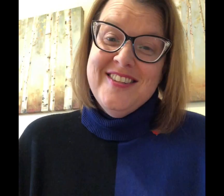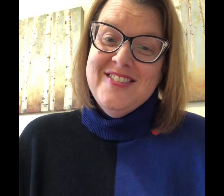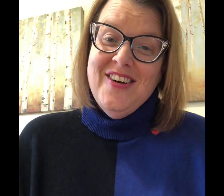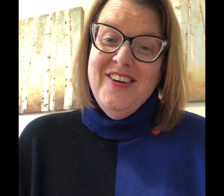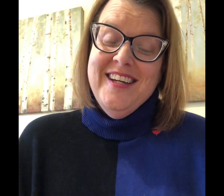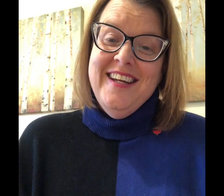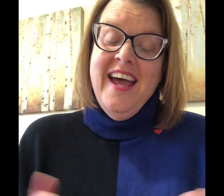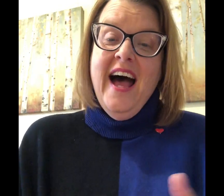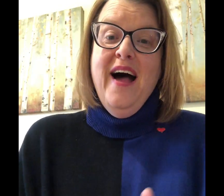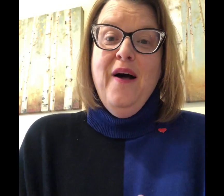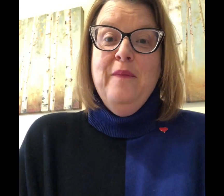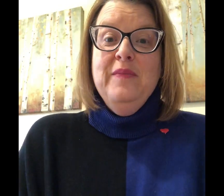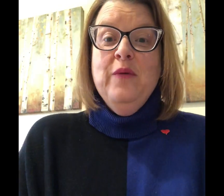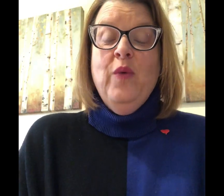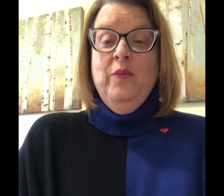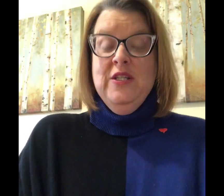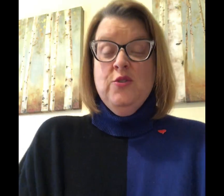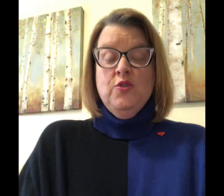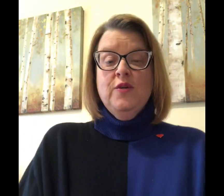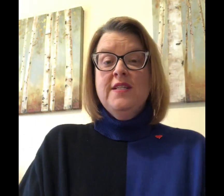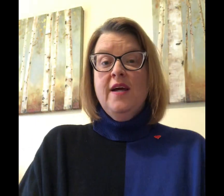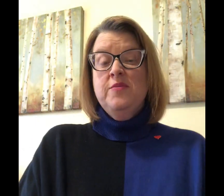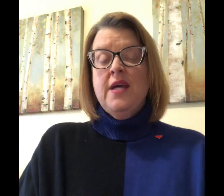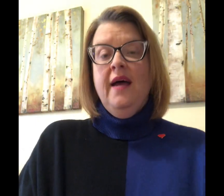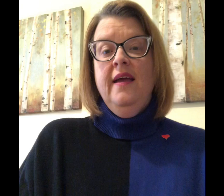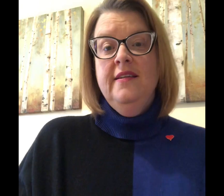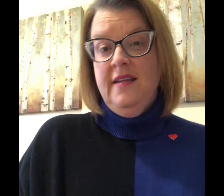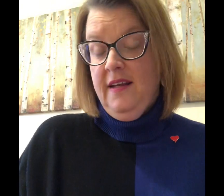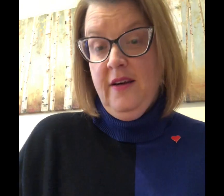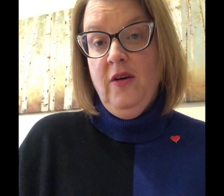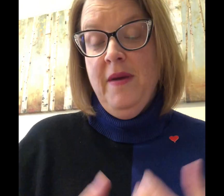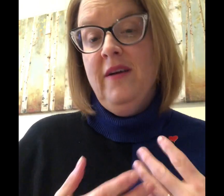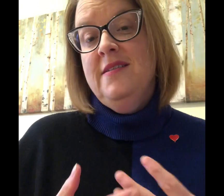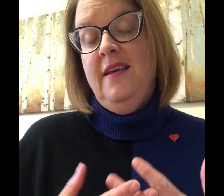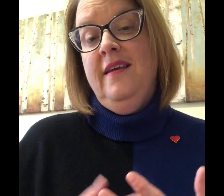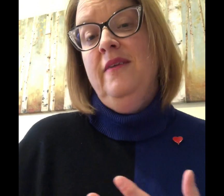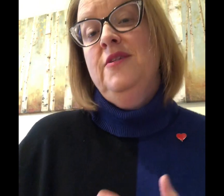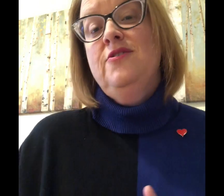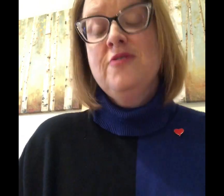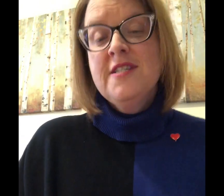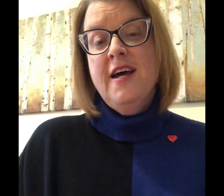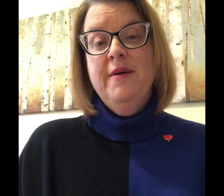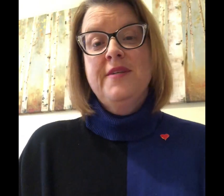started. When we do storytimes in American Sign Language storytimes